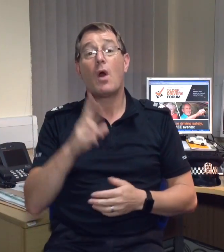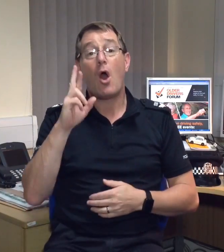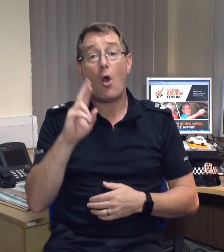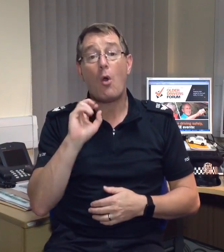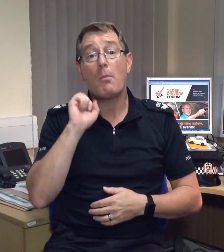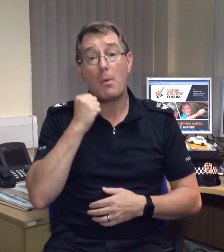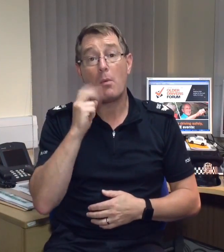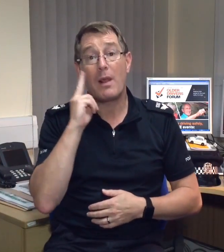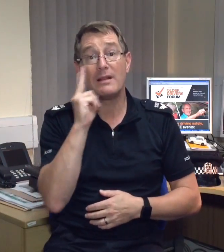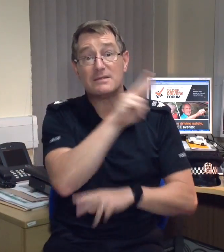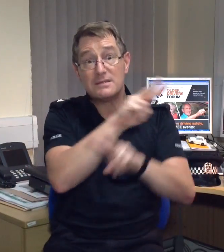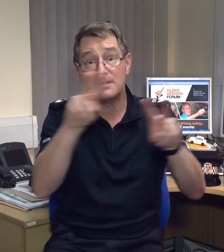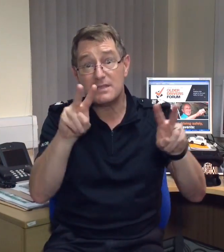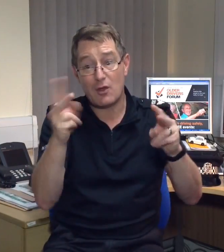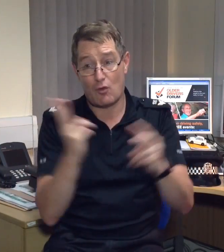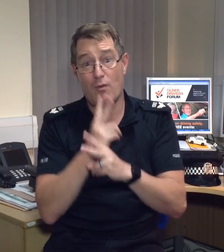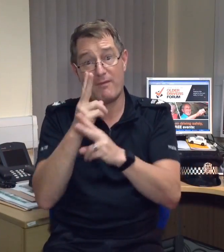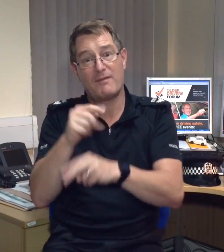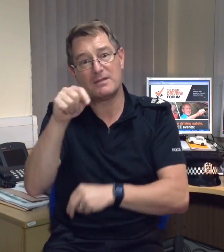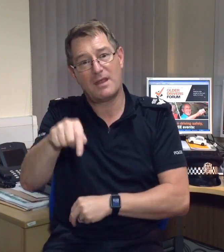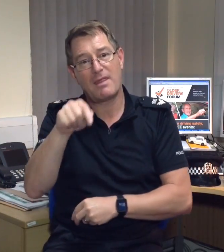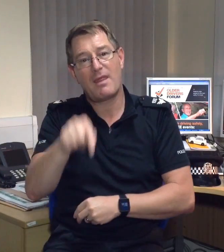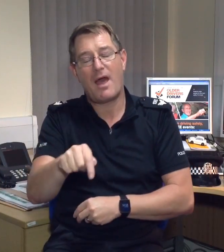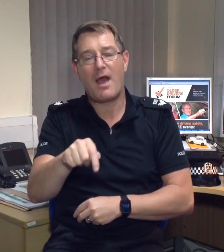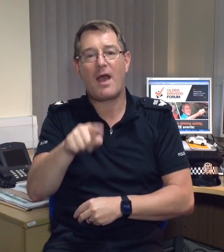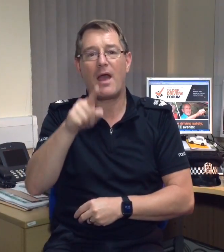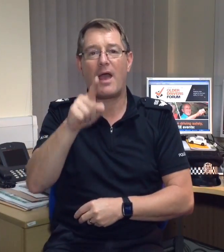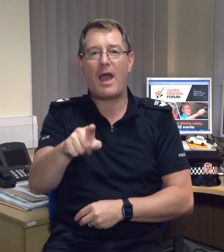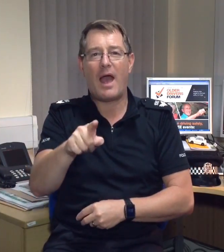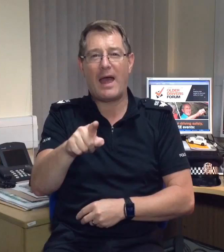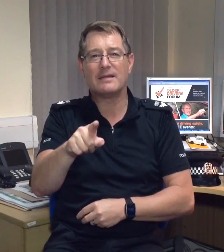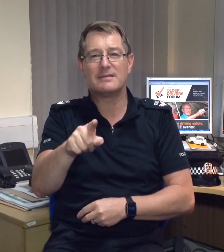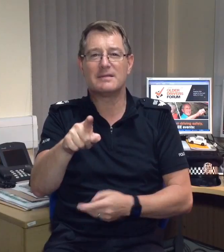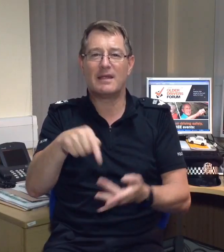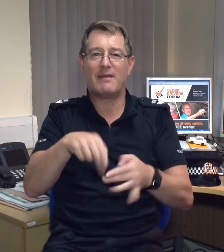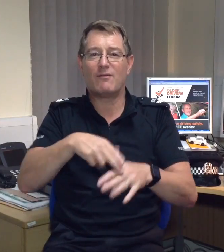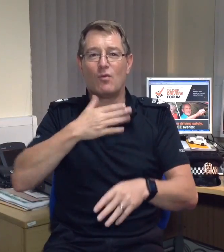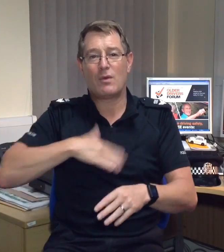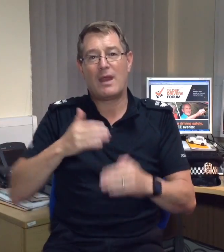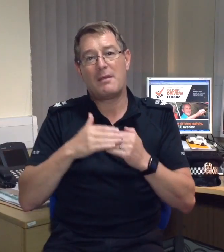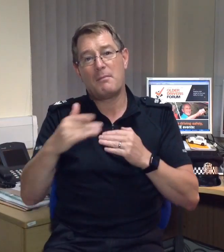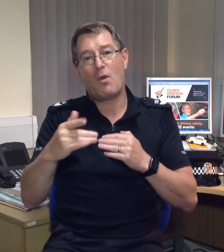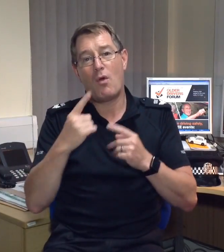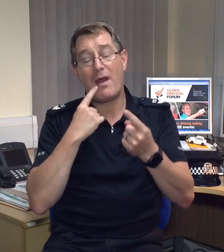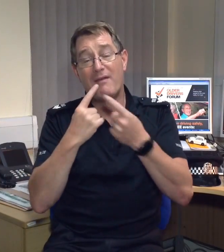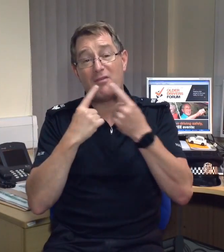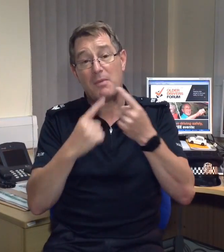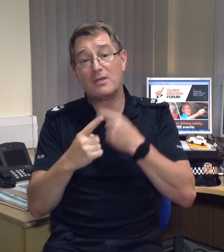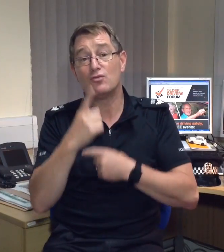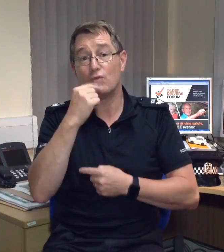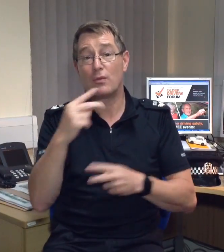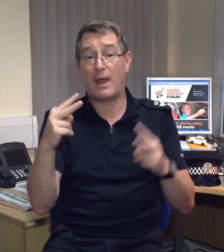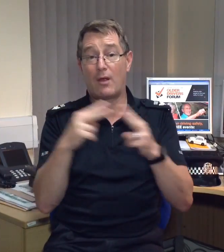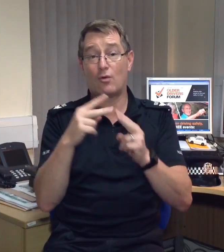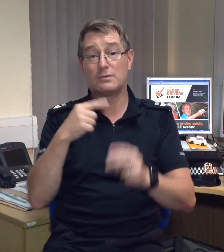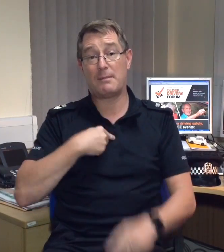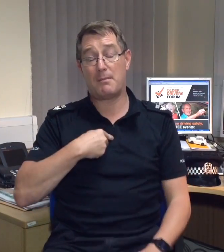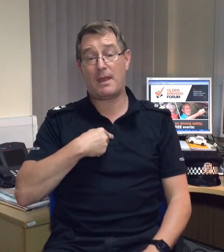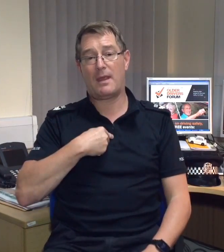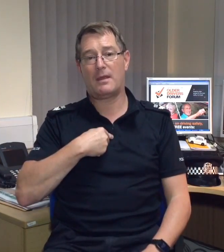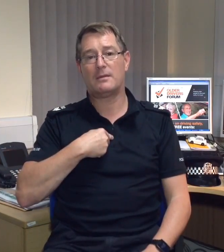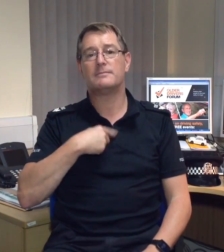We hope to see you there but if you need more information, please ask.